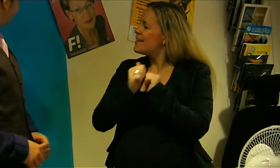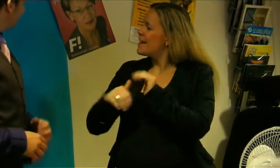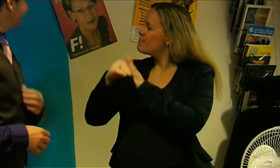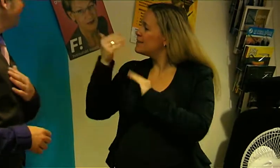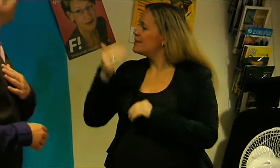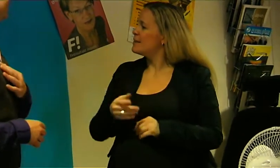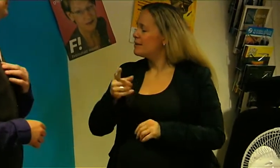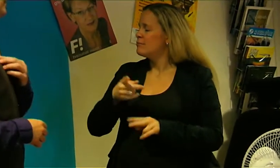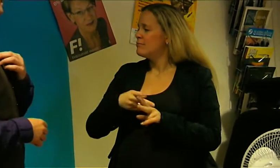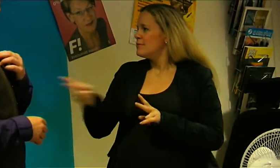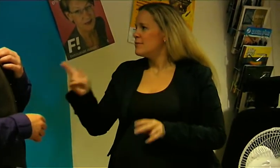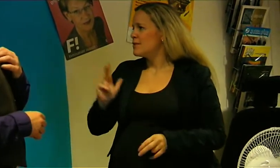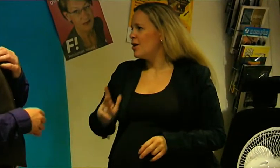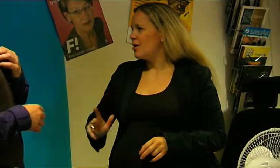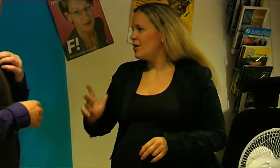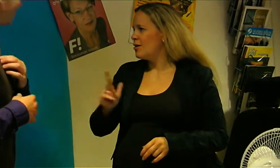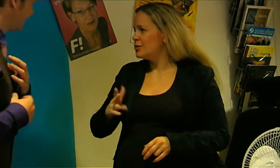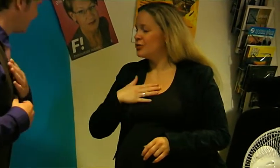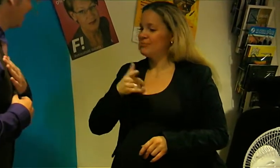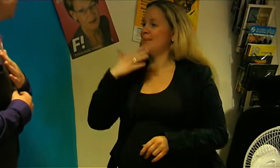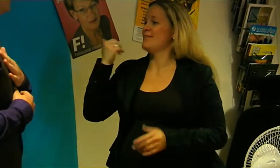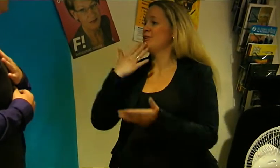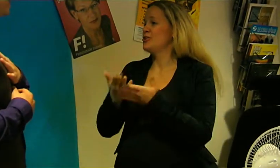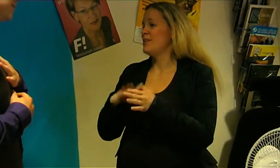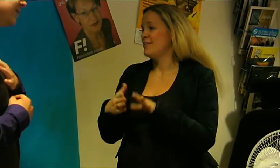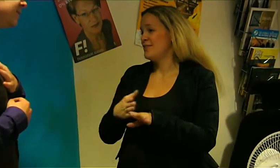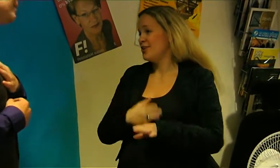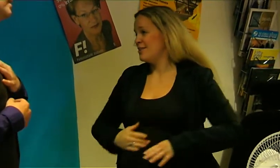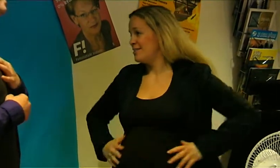and they were very satisfied. They thought it was better than the previous one.